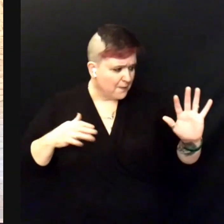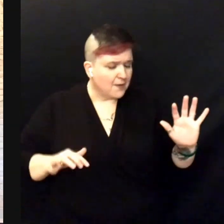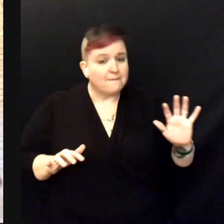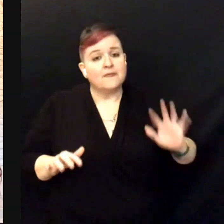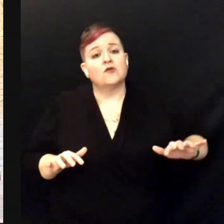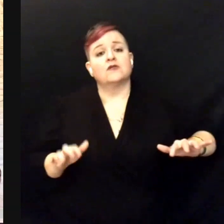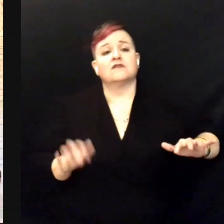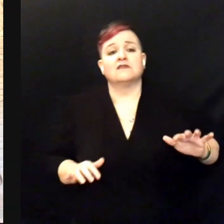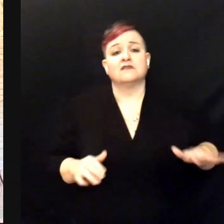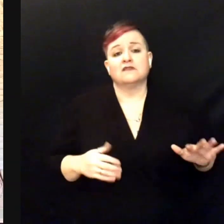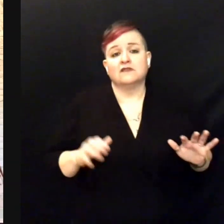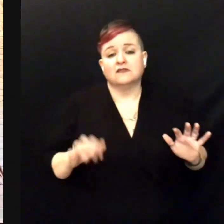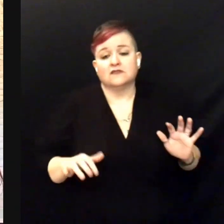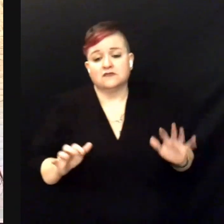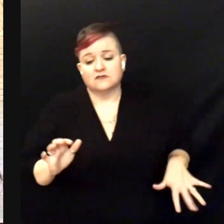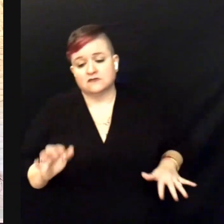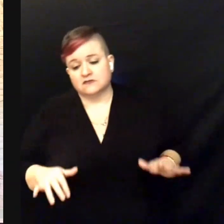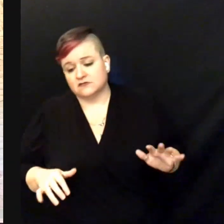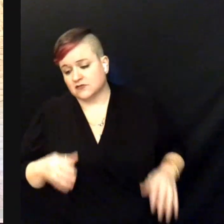I don't care if it hurts